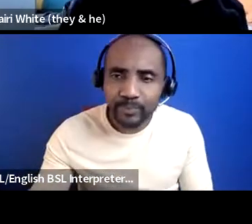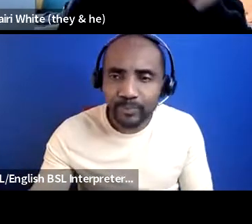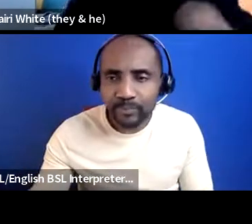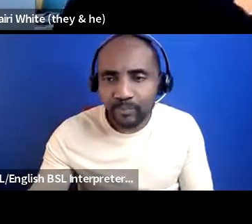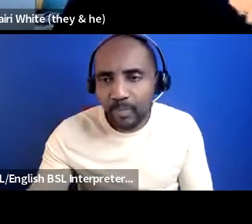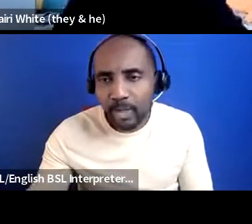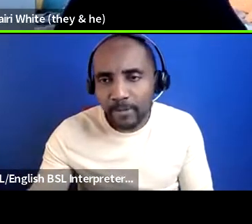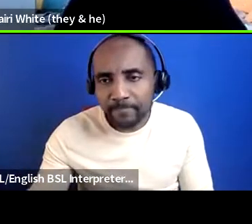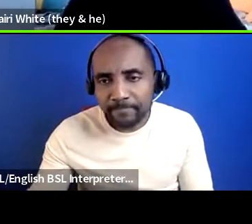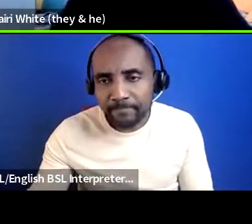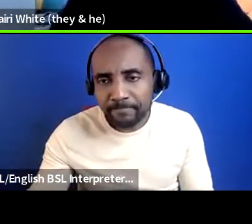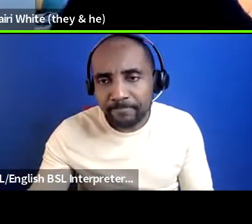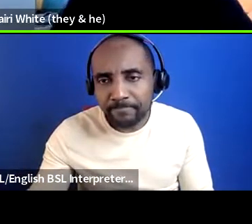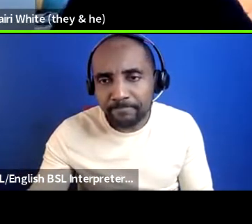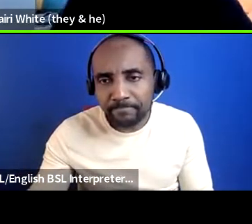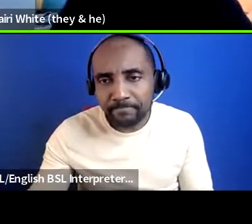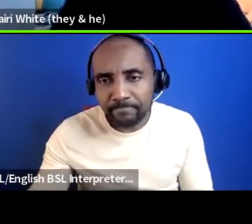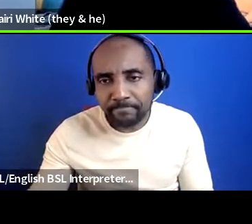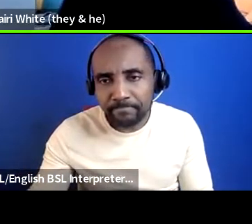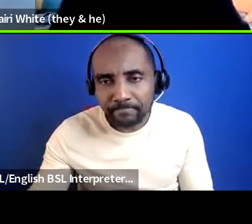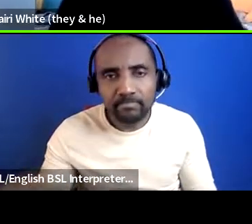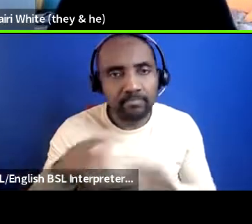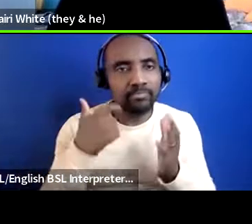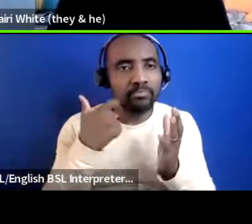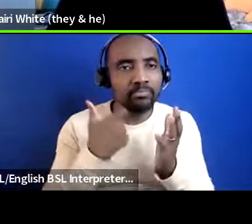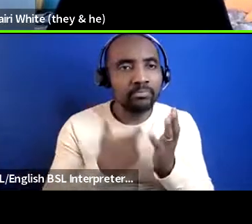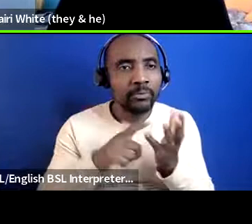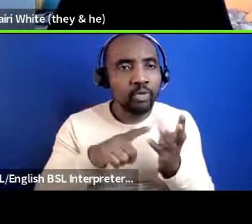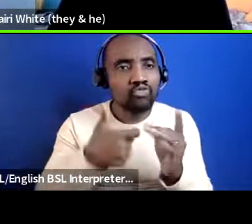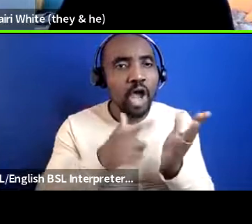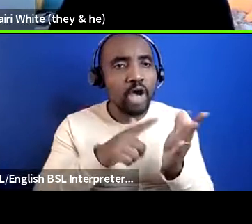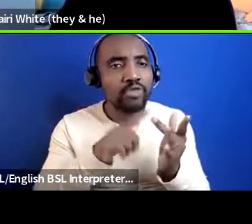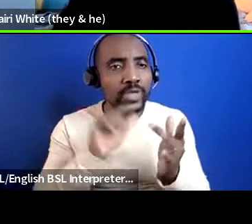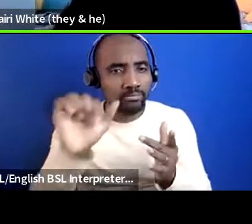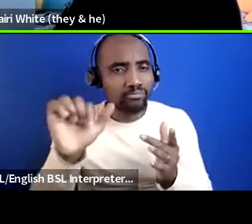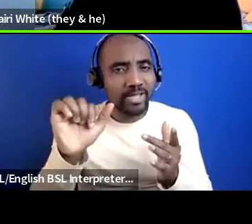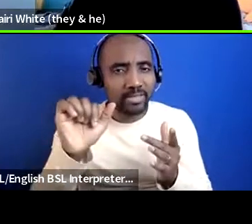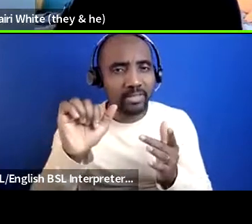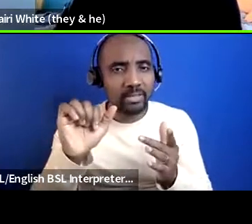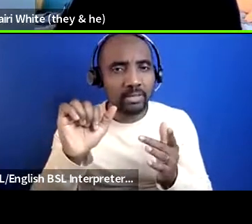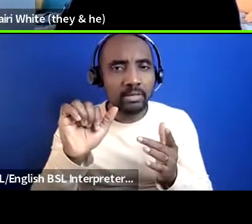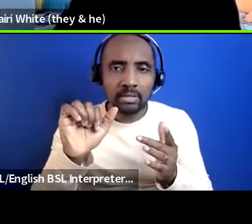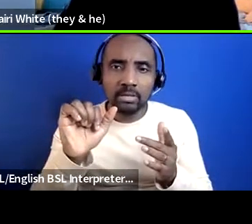thank you i think that really resonates also with um Rai's keynote about kind of narratives and